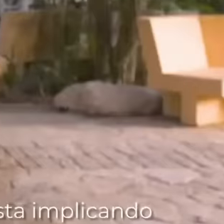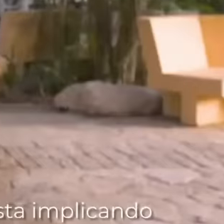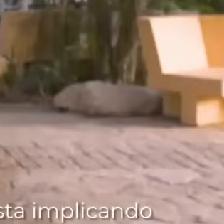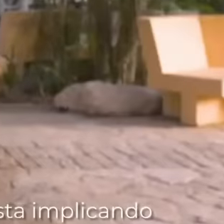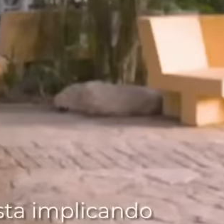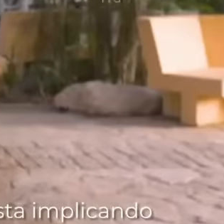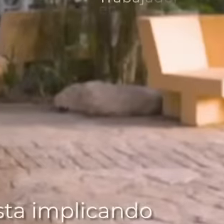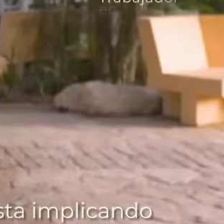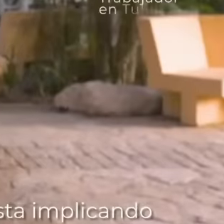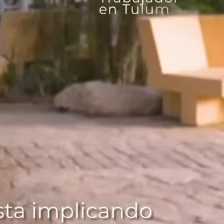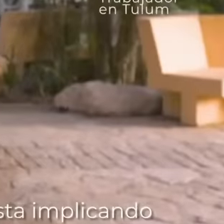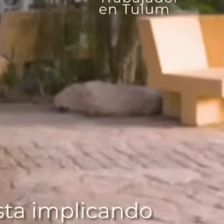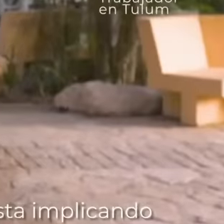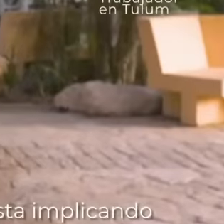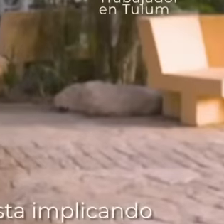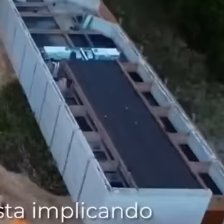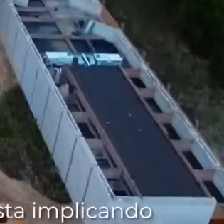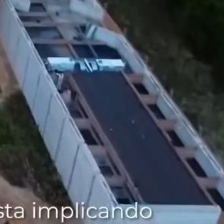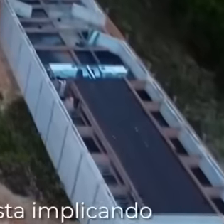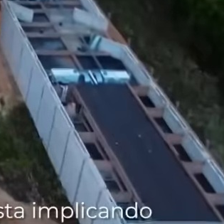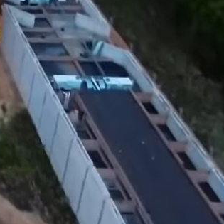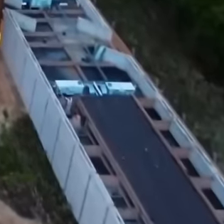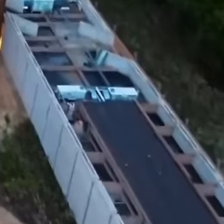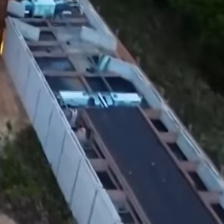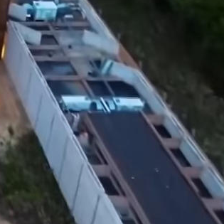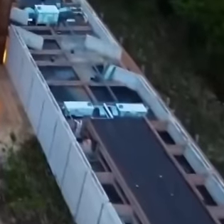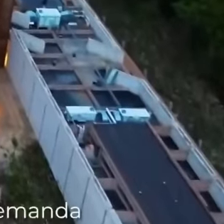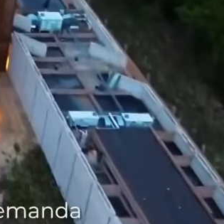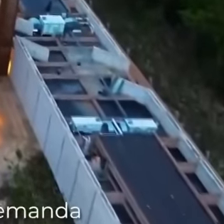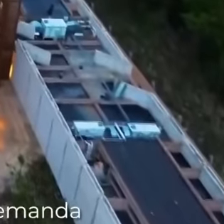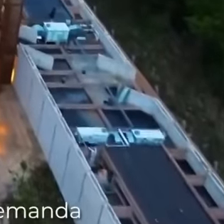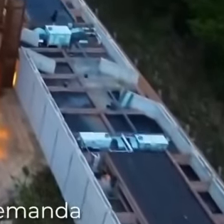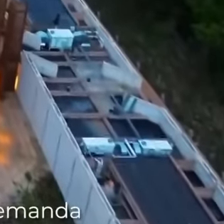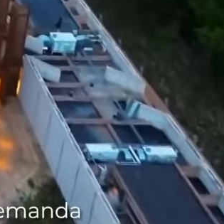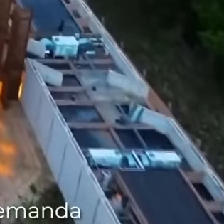the type of government strategy that is being implemented. It is implying in this area that statistically it indicates